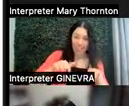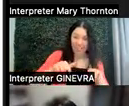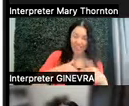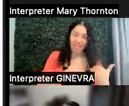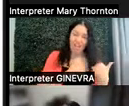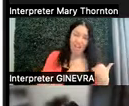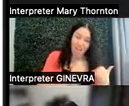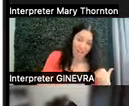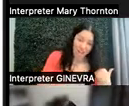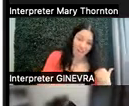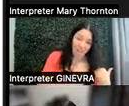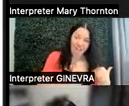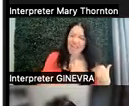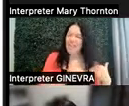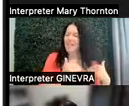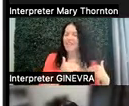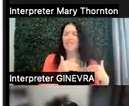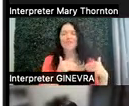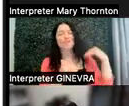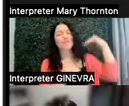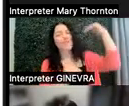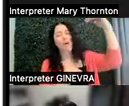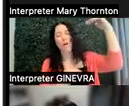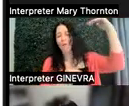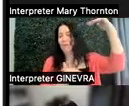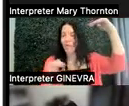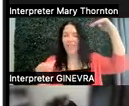outweighs the benefit that it becomes essentially impossible.